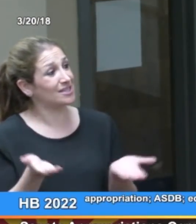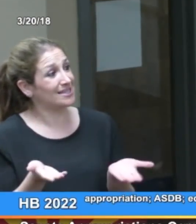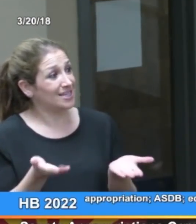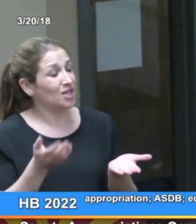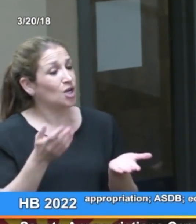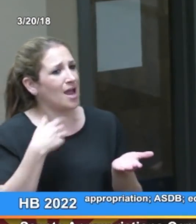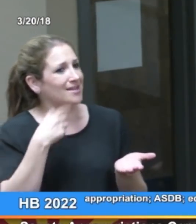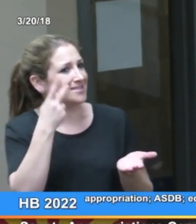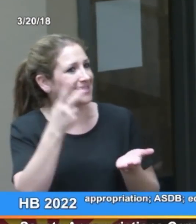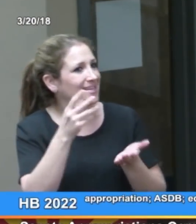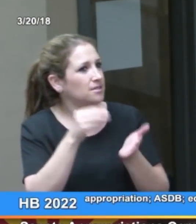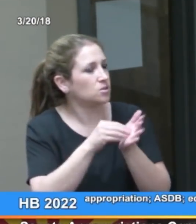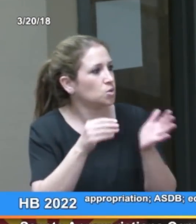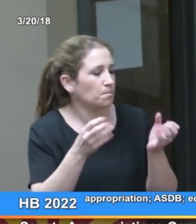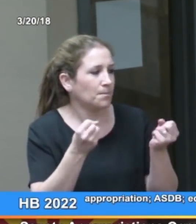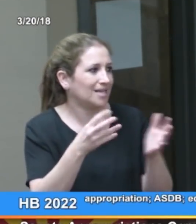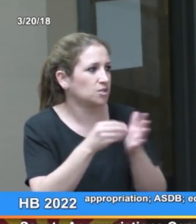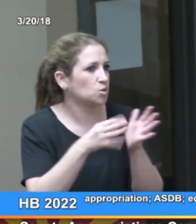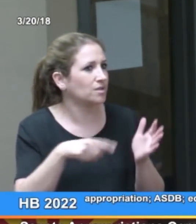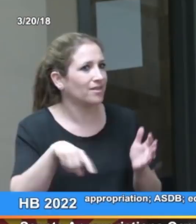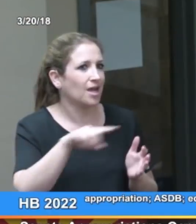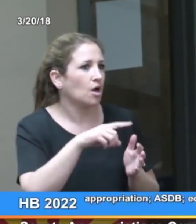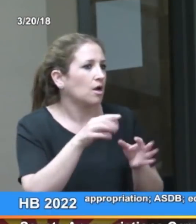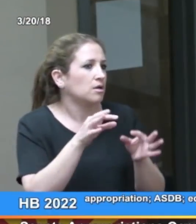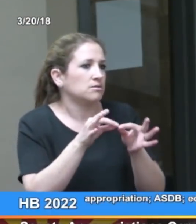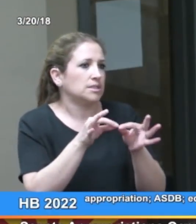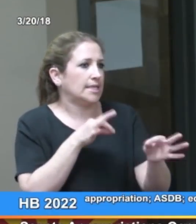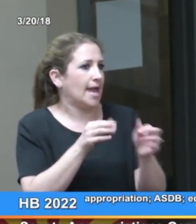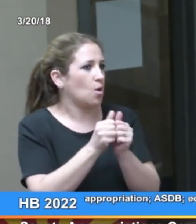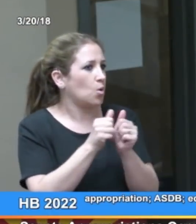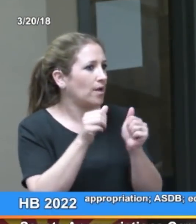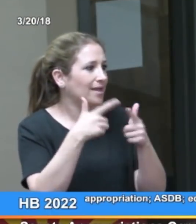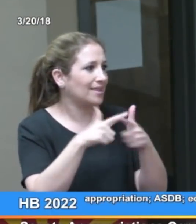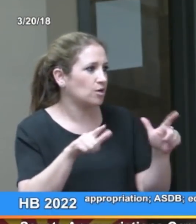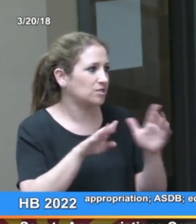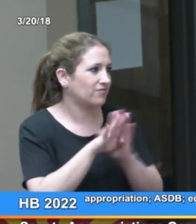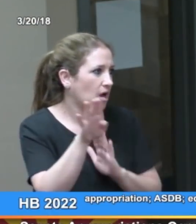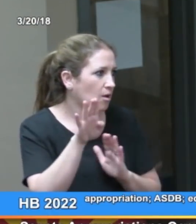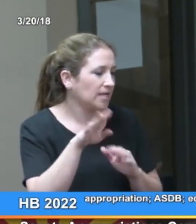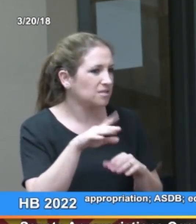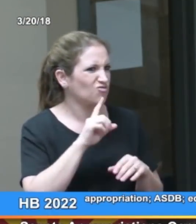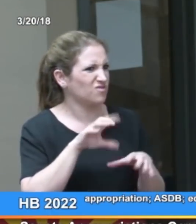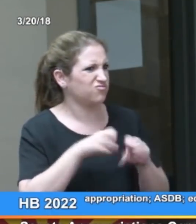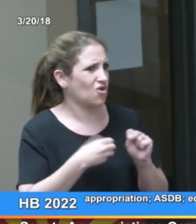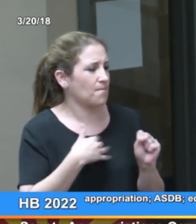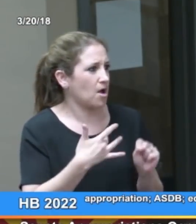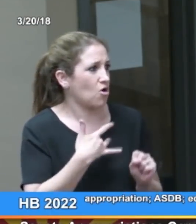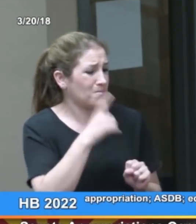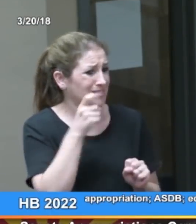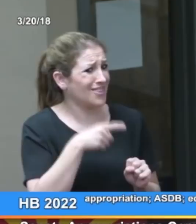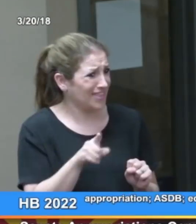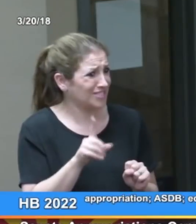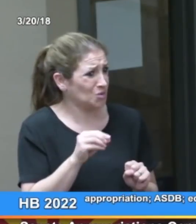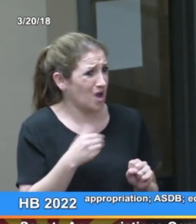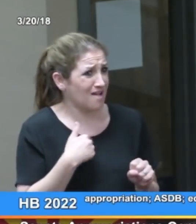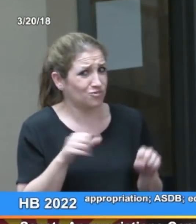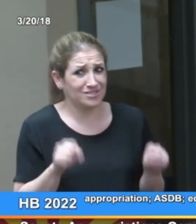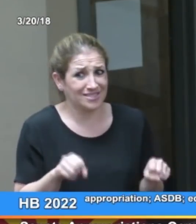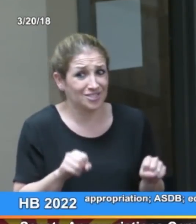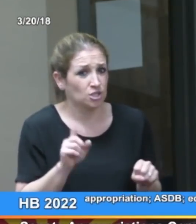when I became a teacher here in Arizona I saw that there were a lot of students who were severely delayed in their language development and it broke my heart.